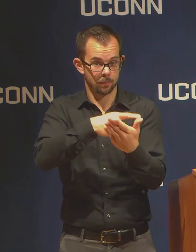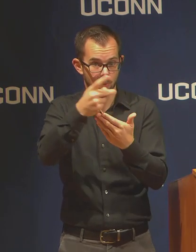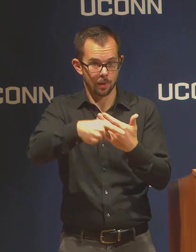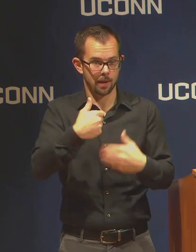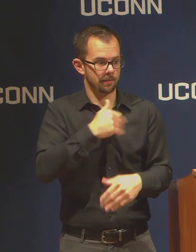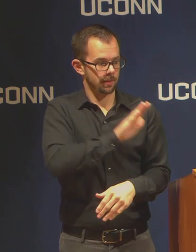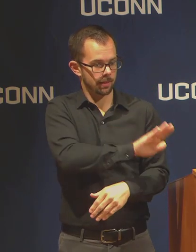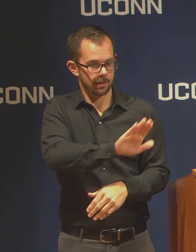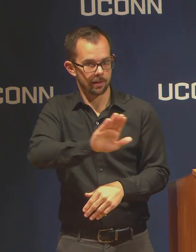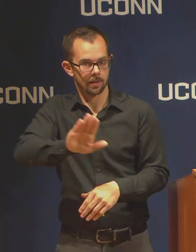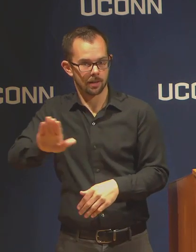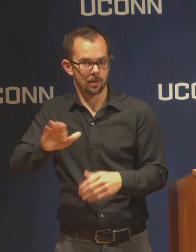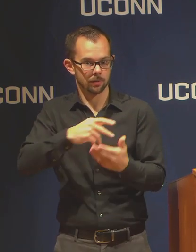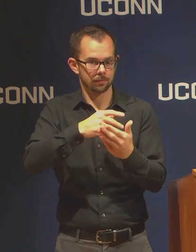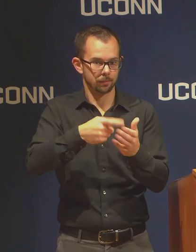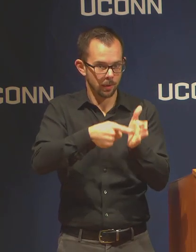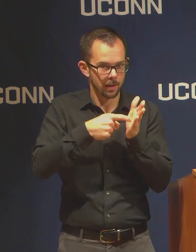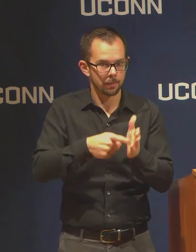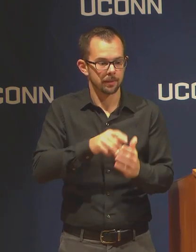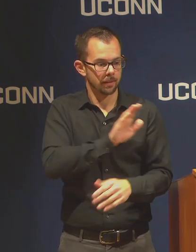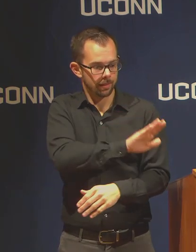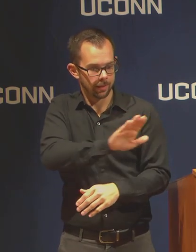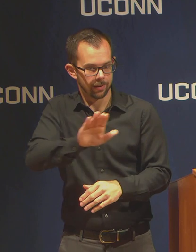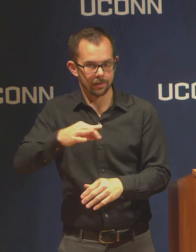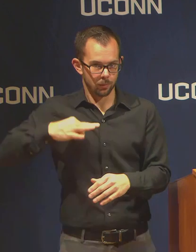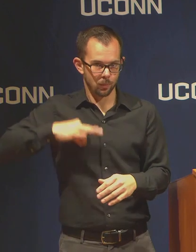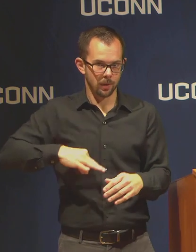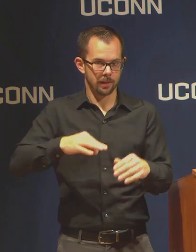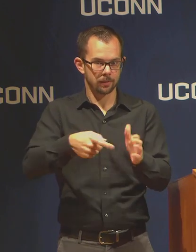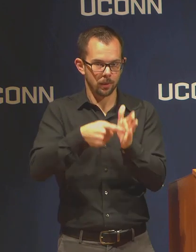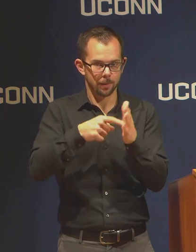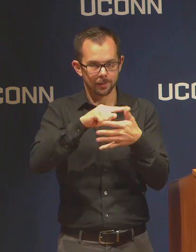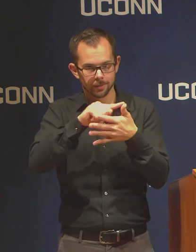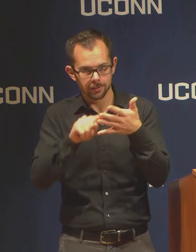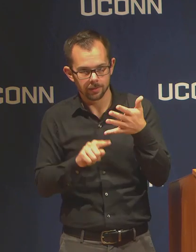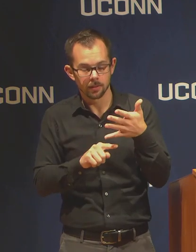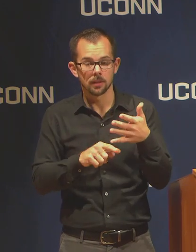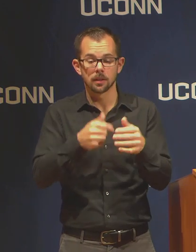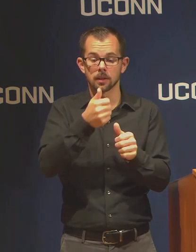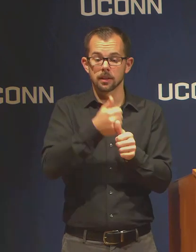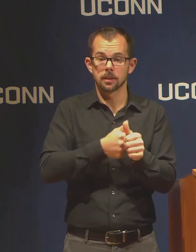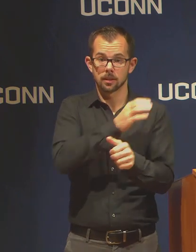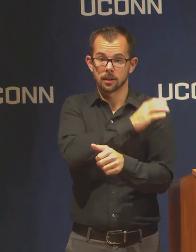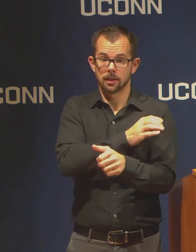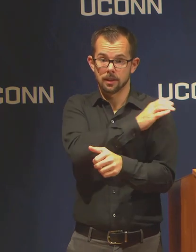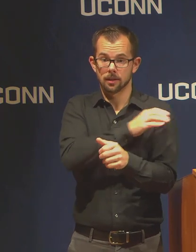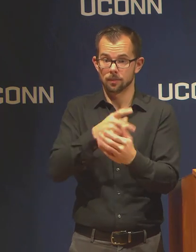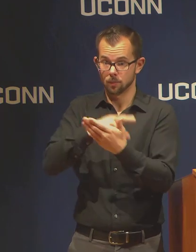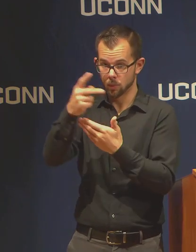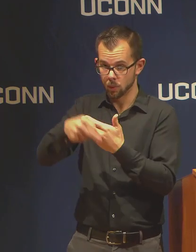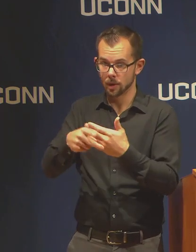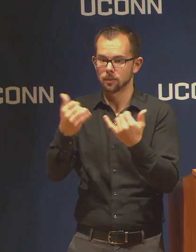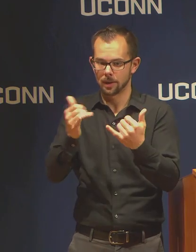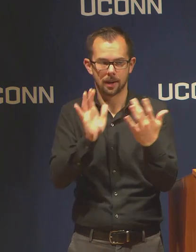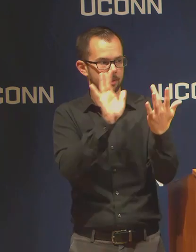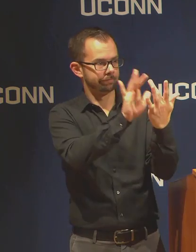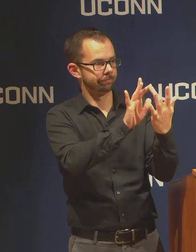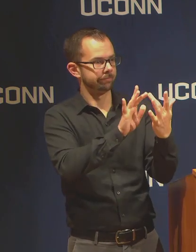its own accrediting expectations. Each of these programs is in contact with its accrediting body to find out